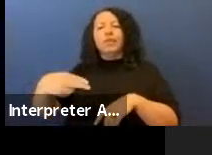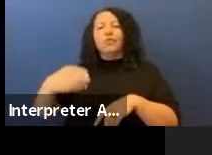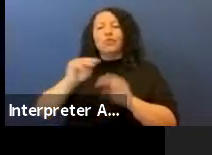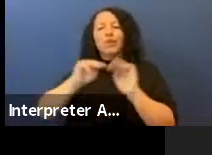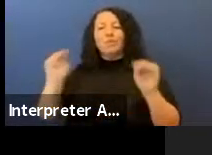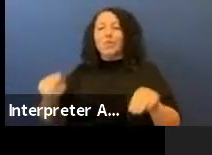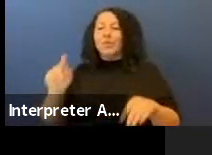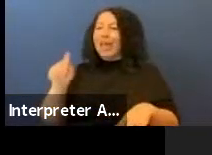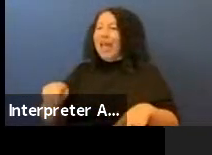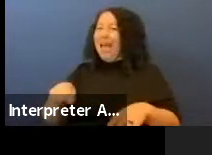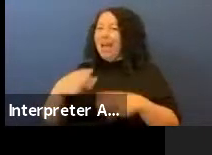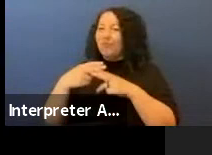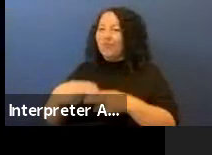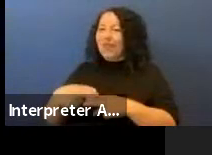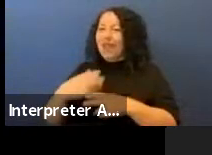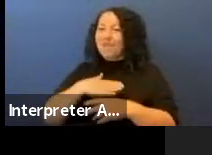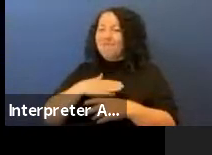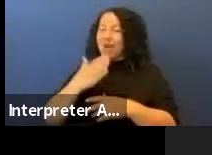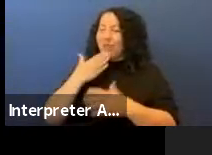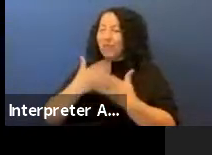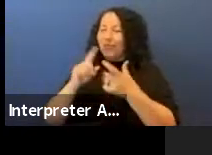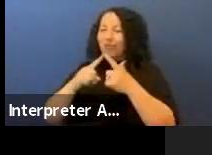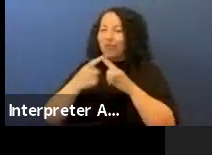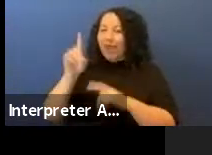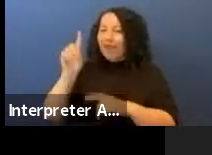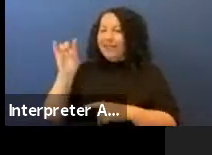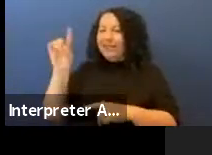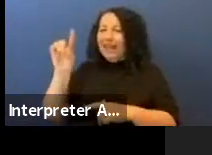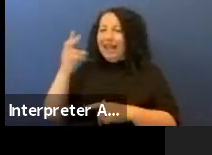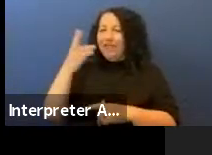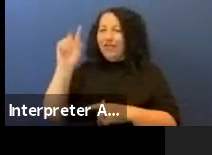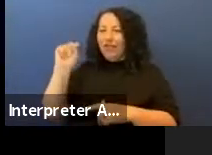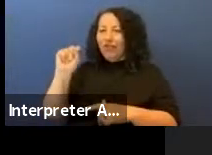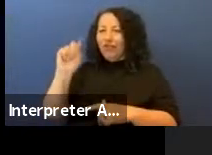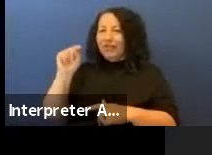name my good friend David Hurst Thomas,